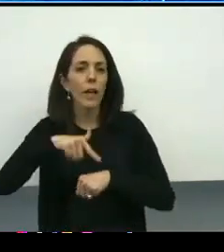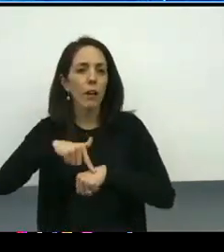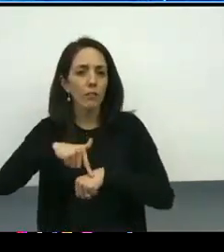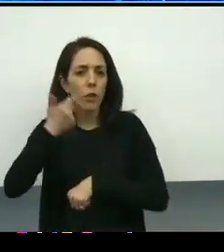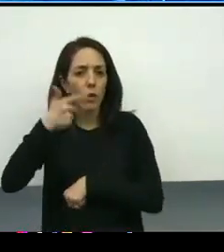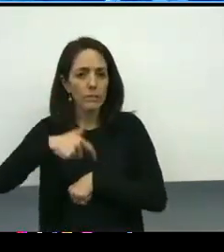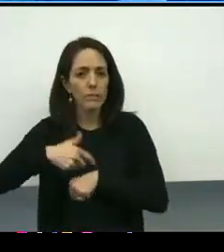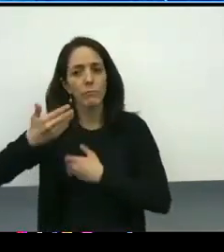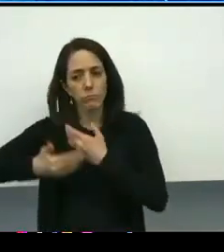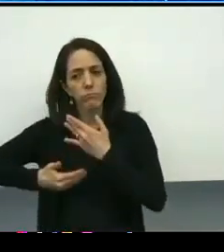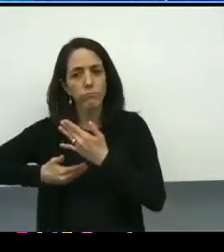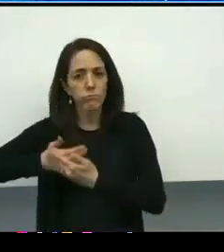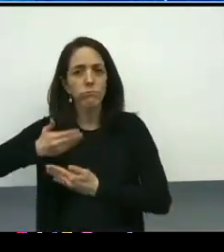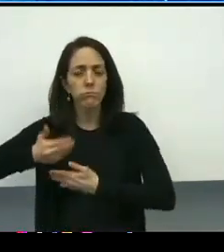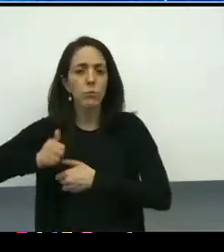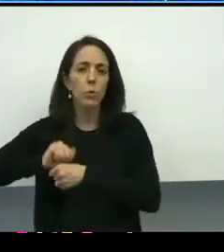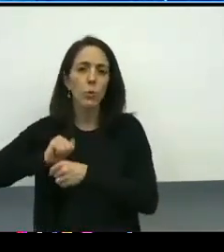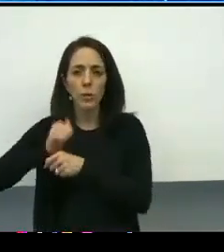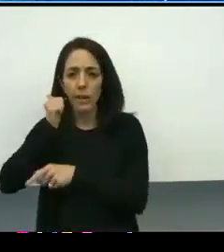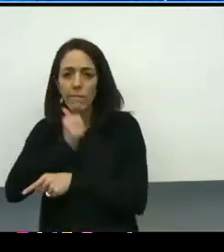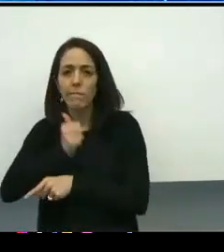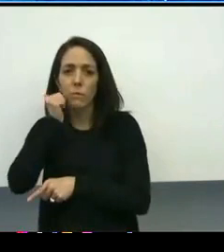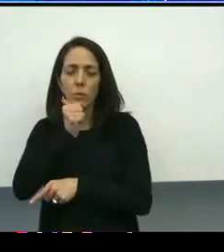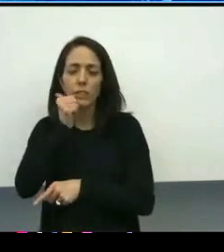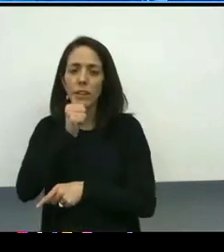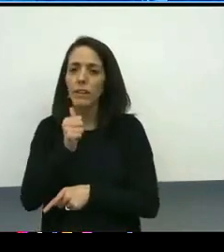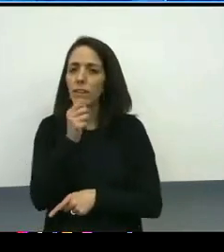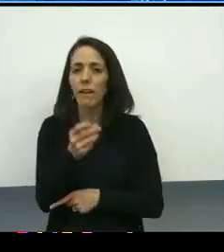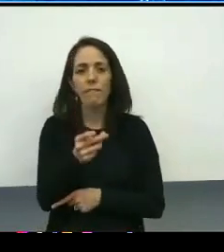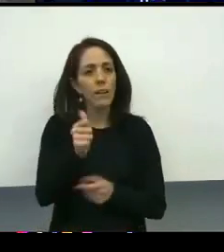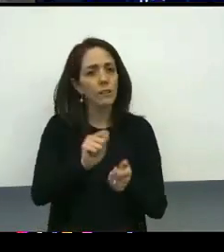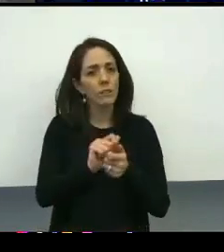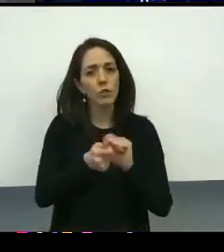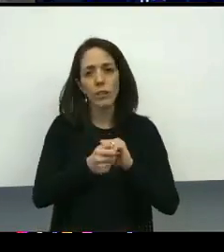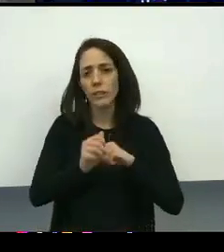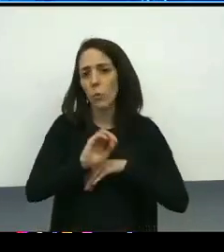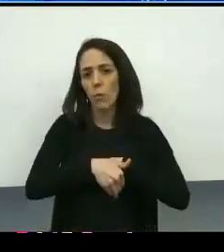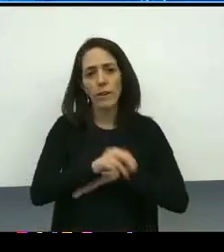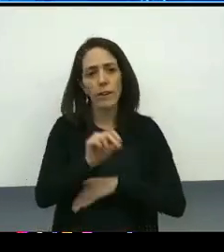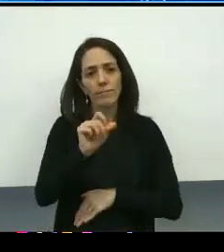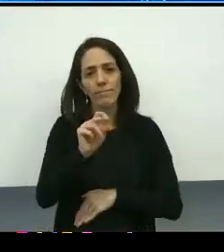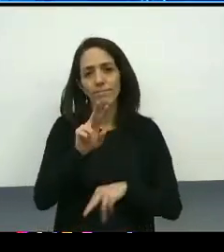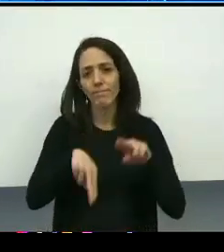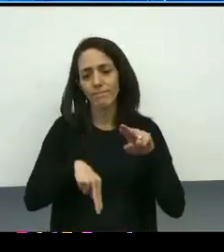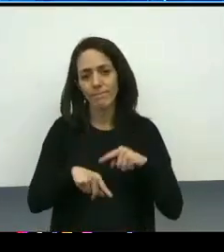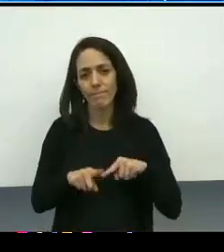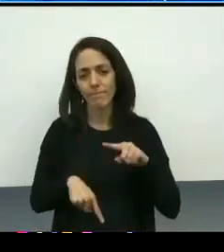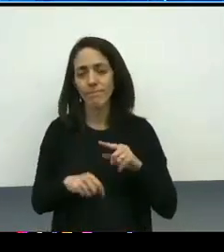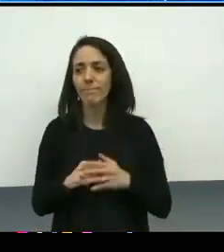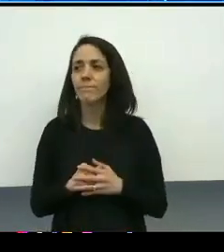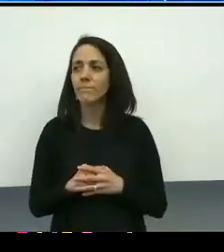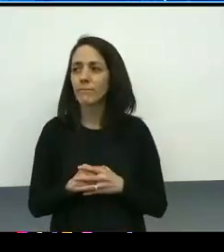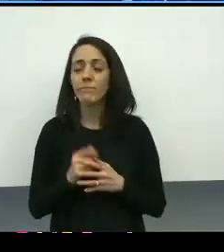The efforts of the implementation and the oversight committees are a starting point. They're not a final destination.